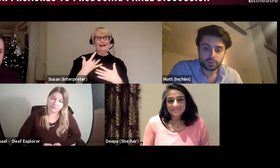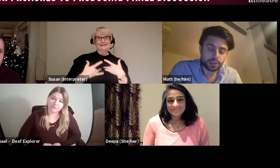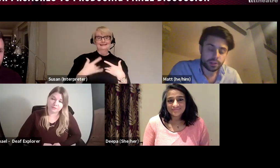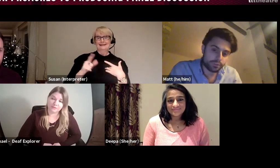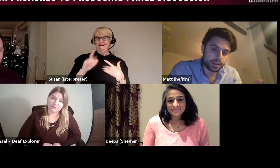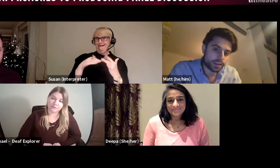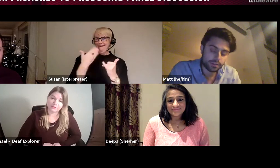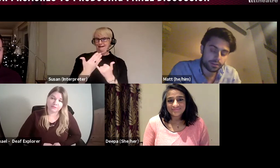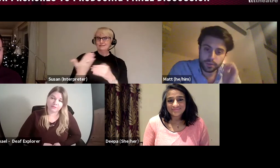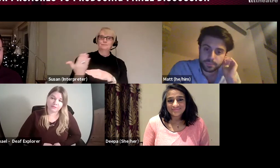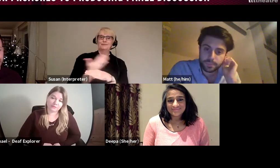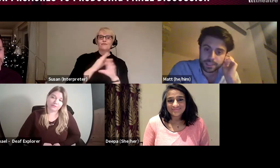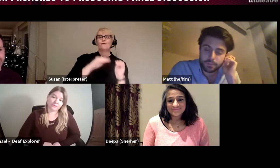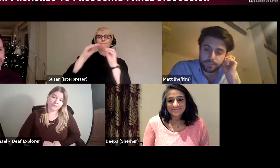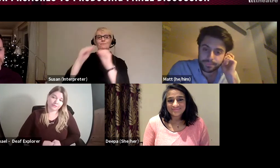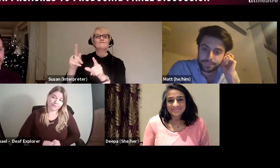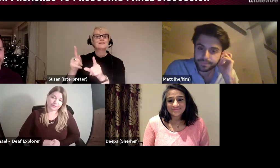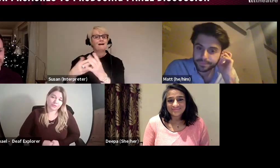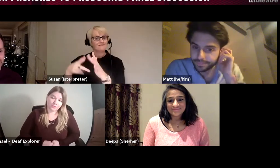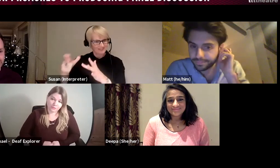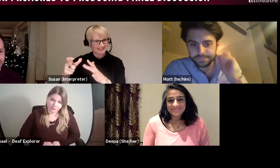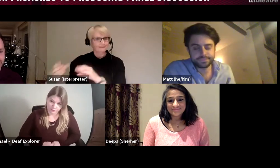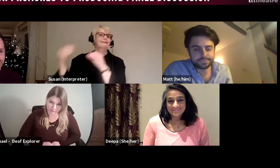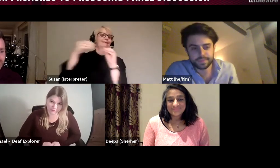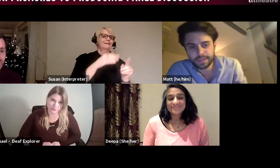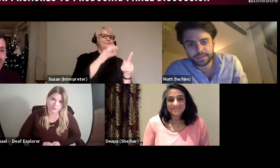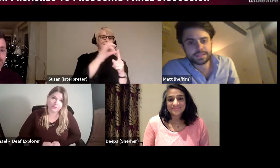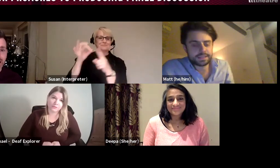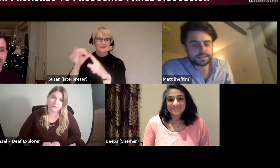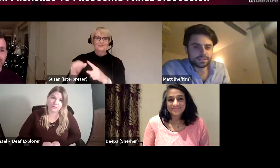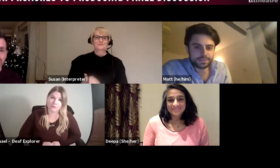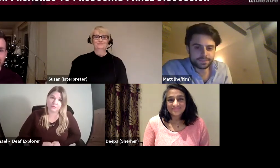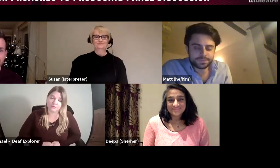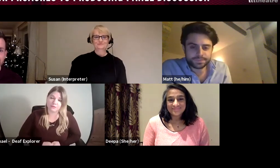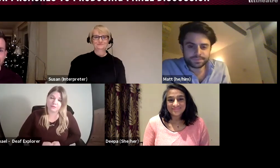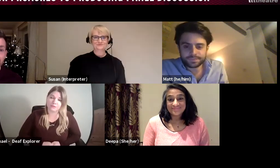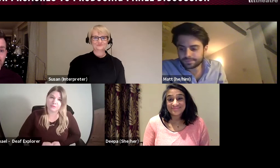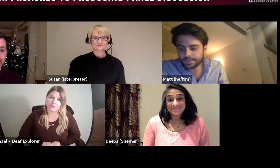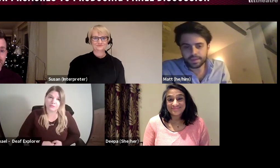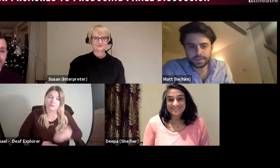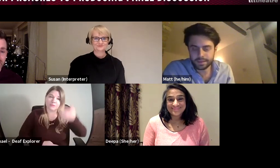the Young Vic and then coming to Paines Plough. ALEX: Thank you Matt and I am Alex, I am